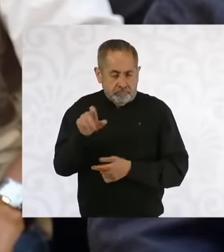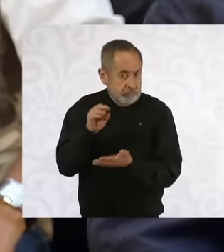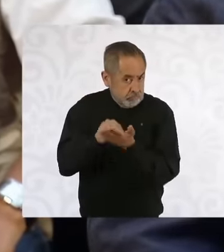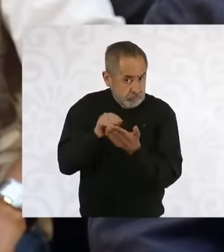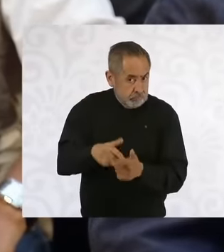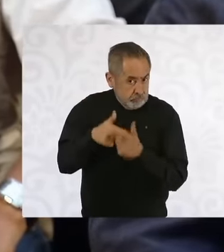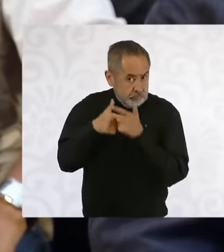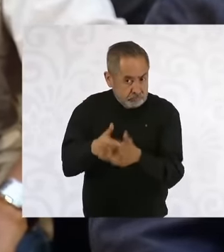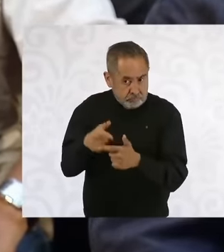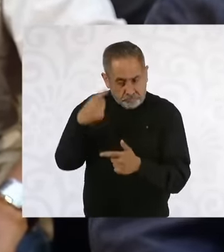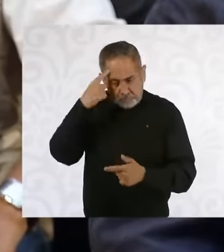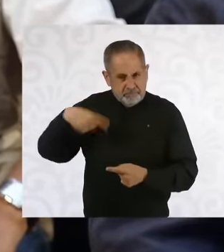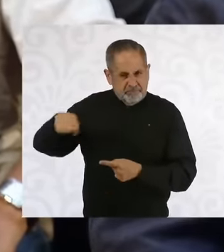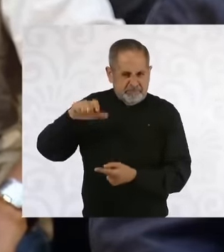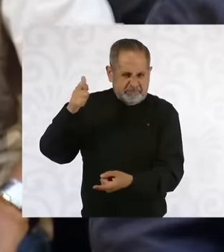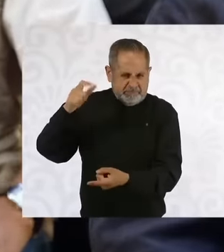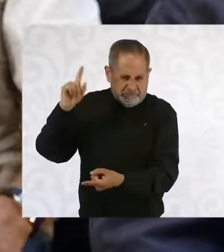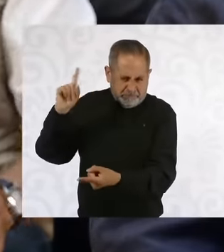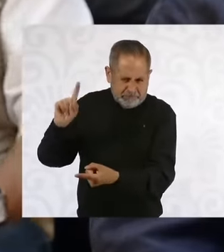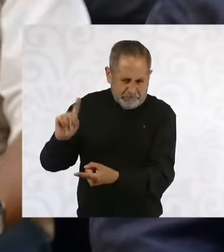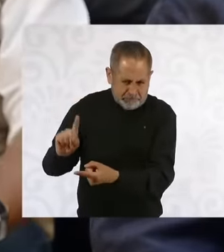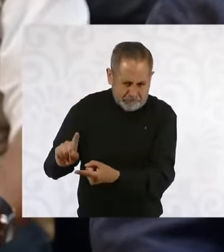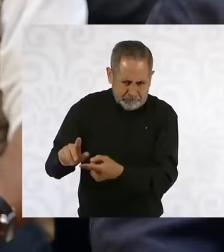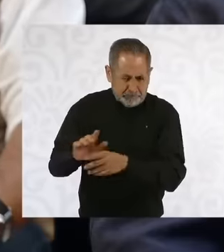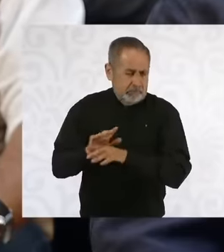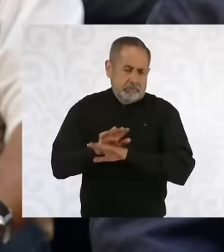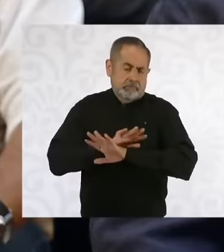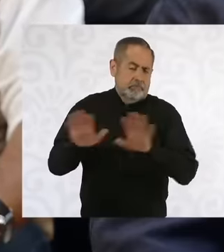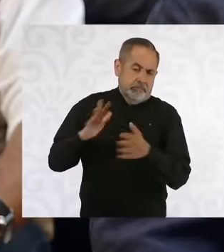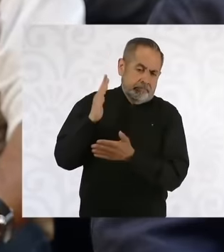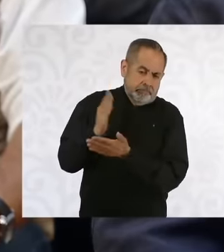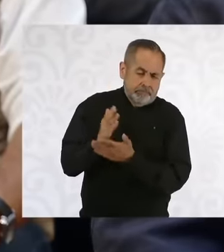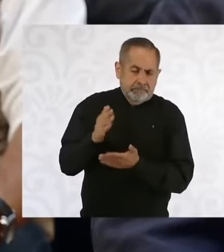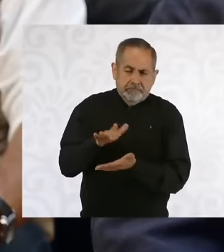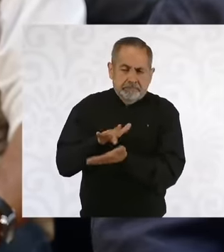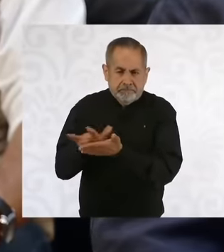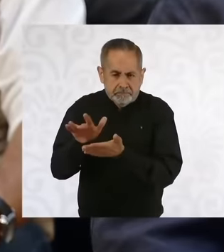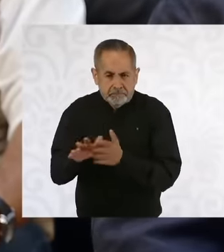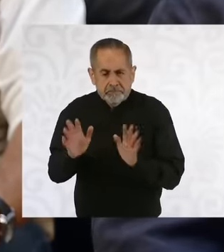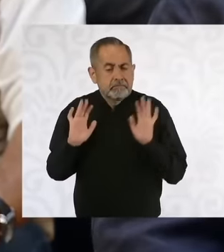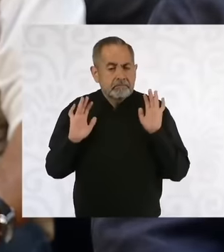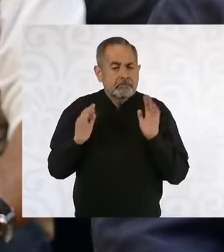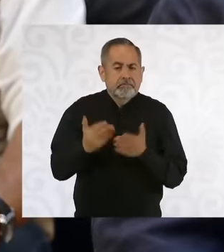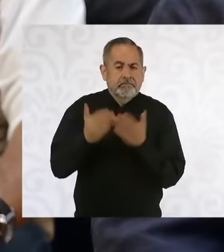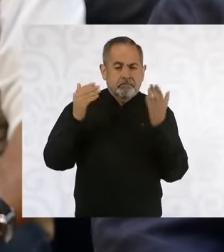its liabilities or the window that has opened will be taken advantage of for our oil company to return to the